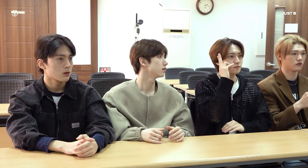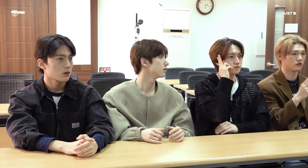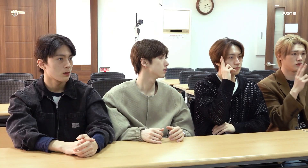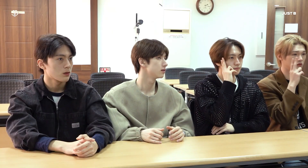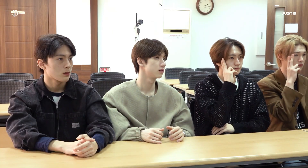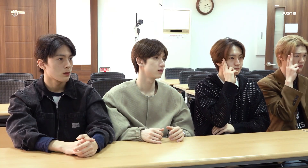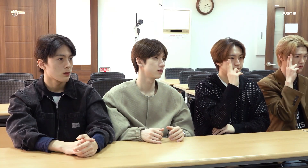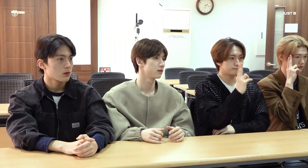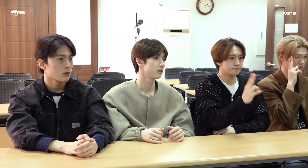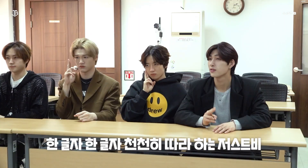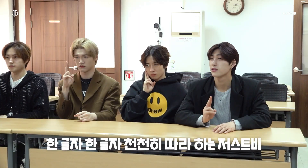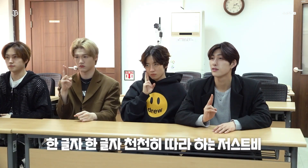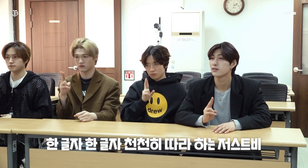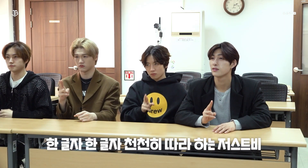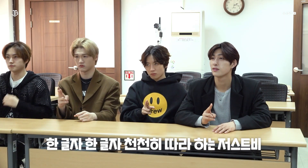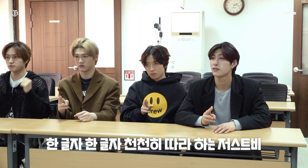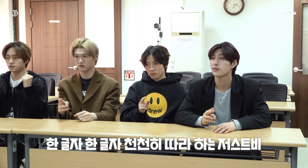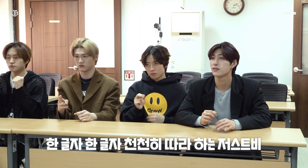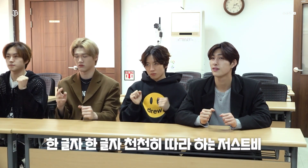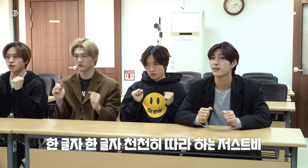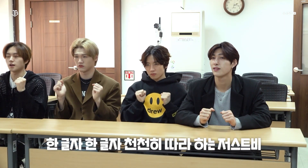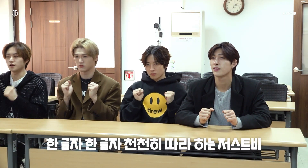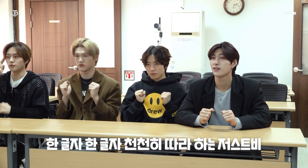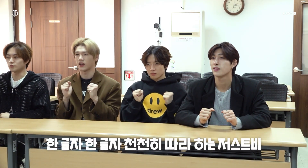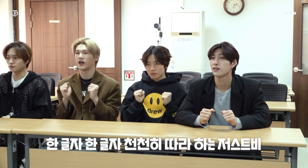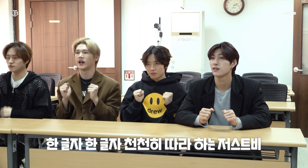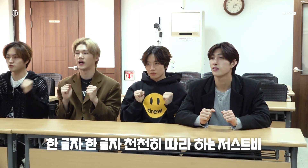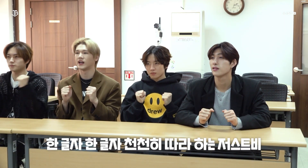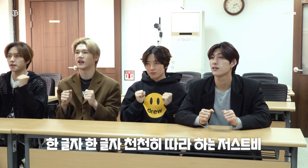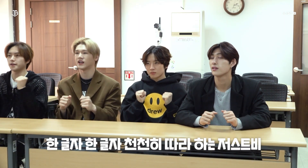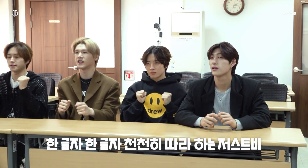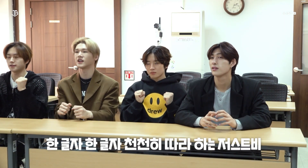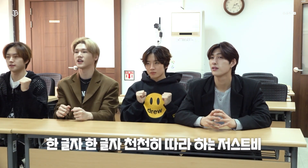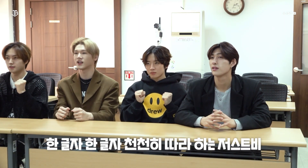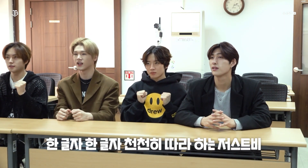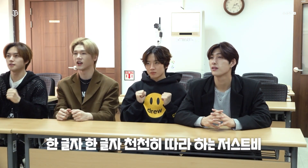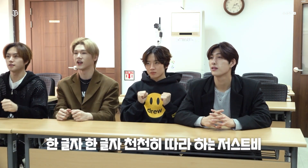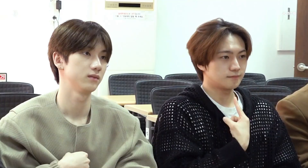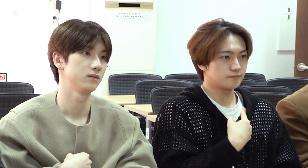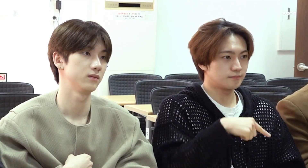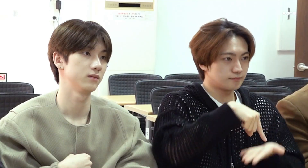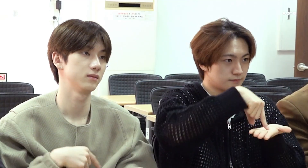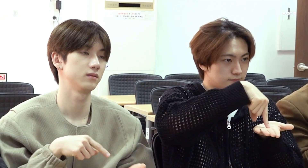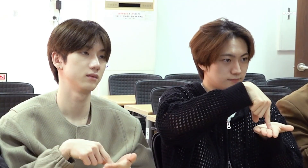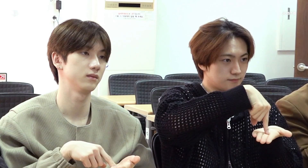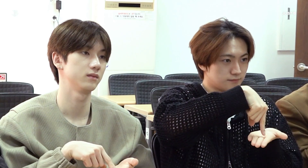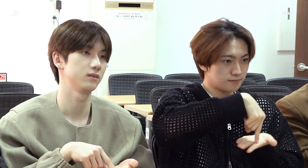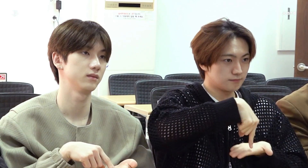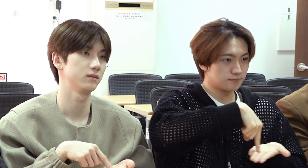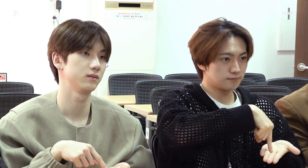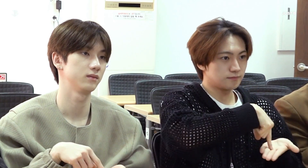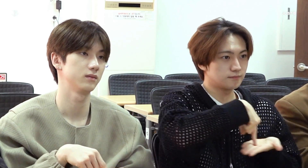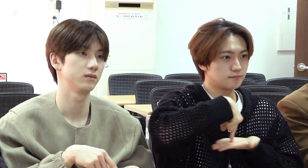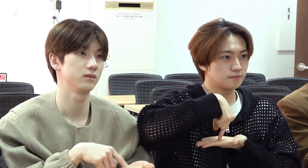'So' [JUST B copies each word slowly] 'So cold' 'So cold' 'Alone'